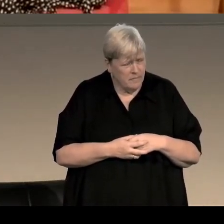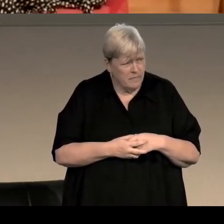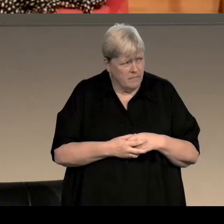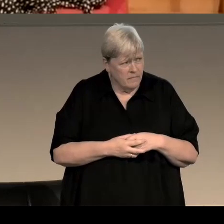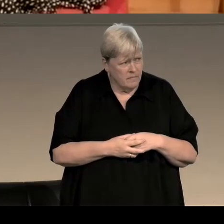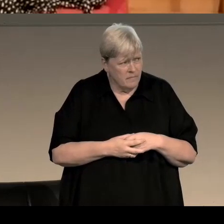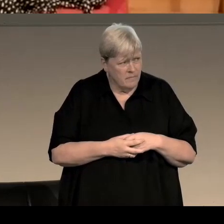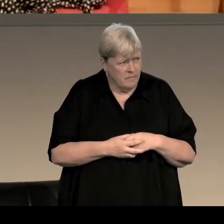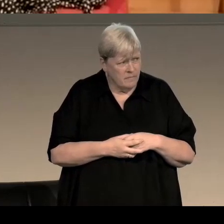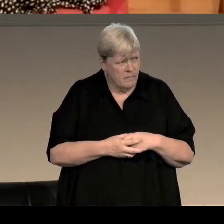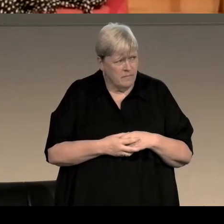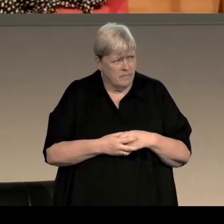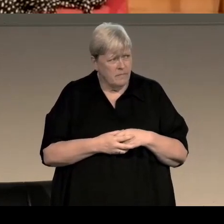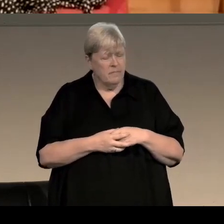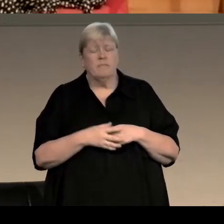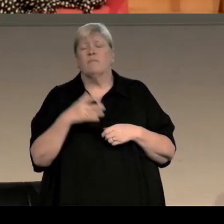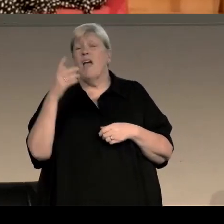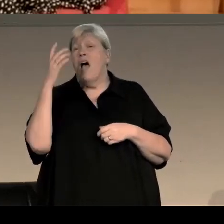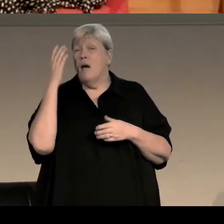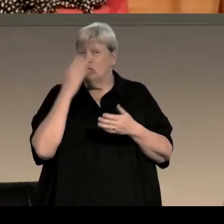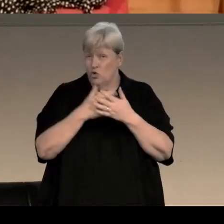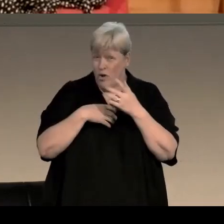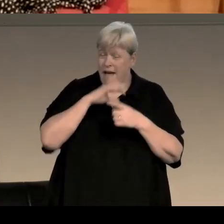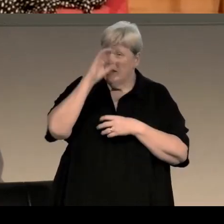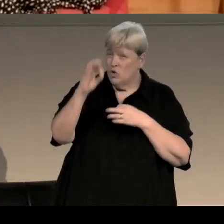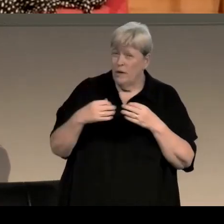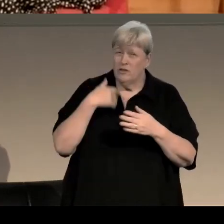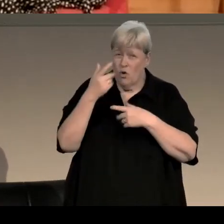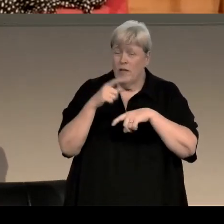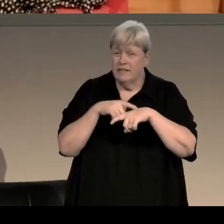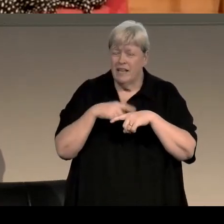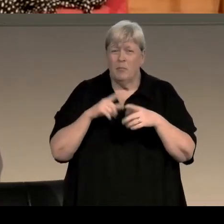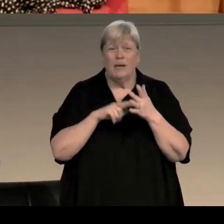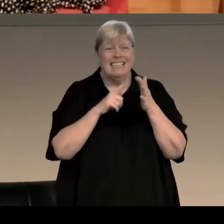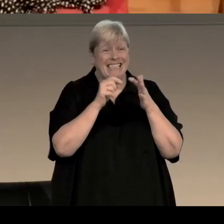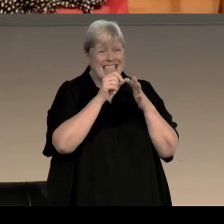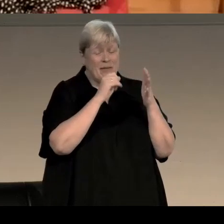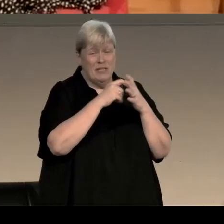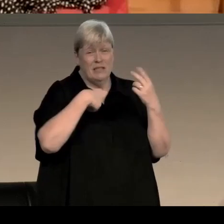but what tips would you give someone who's trying to go into writing crime fiction?